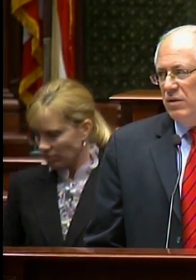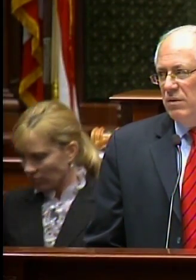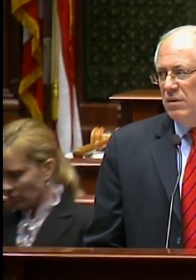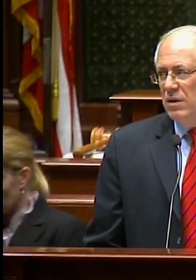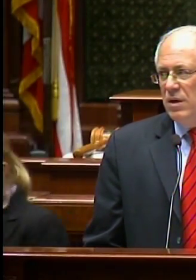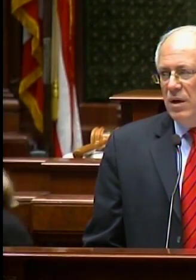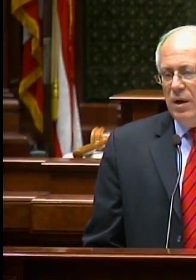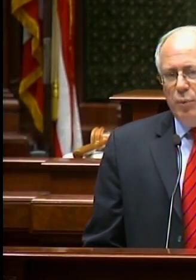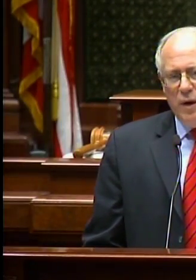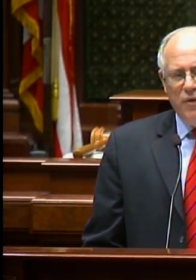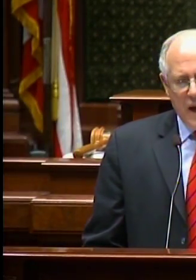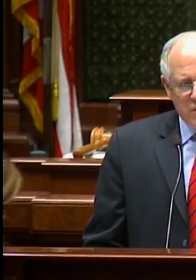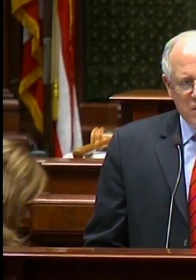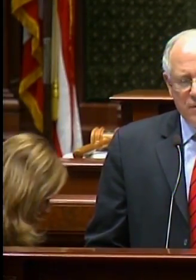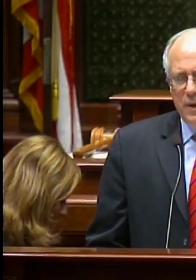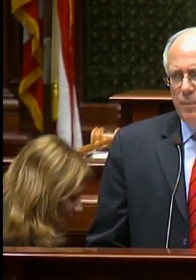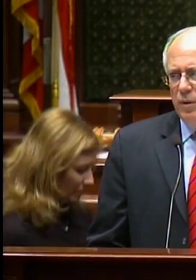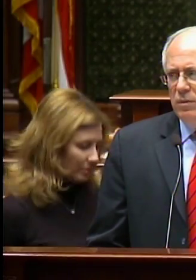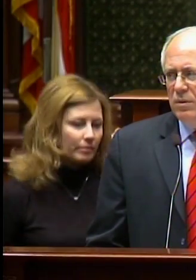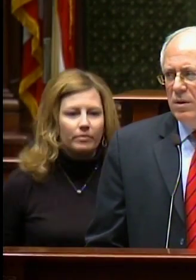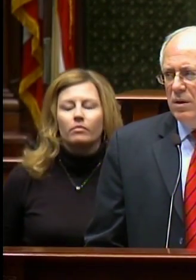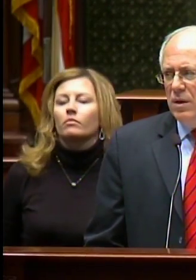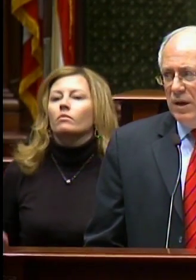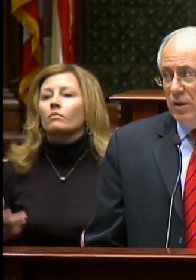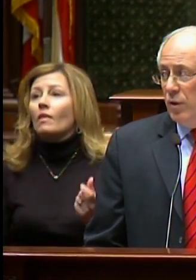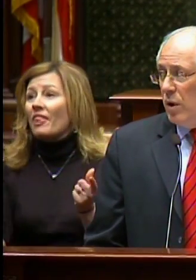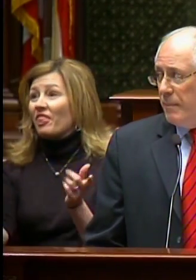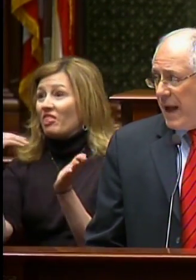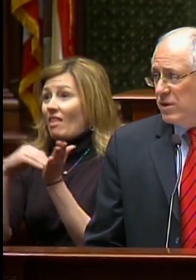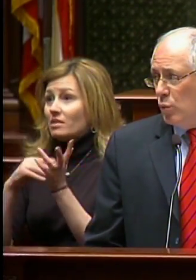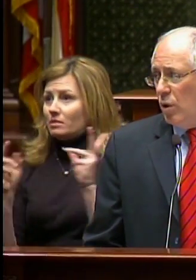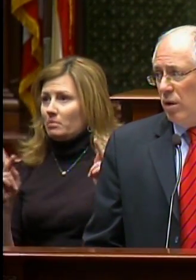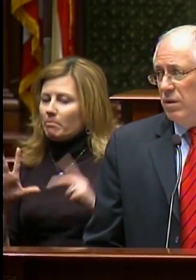putting thousands of people in Illinois back to work.